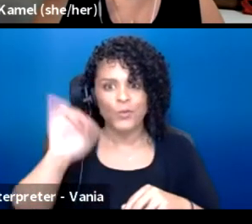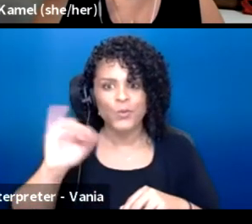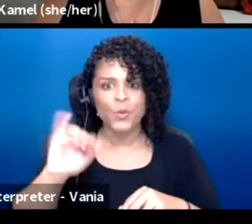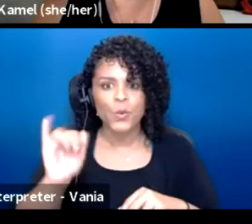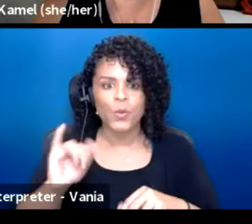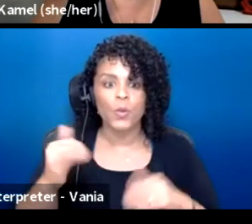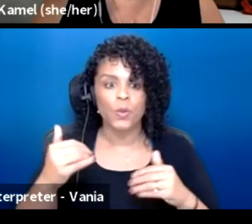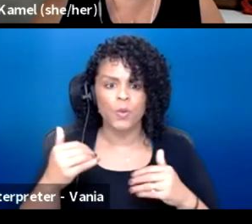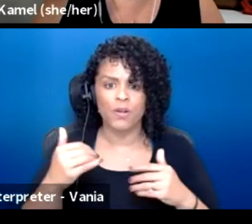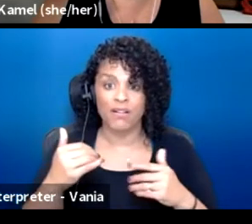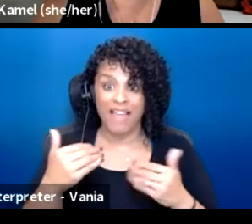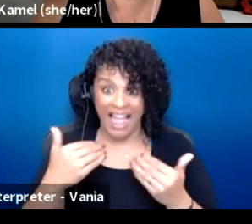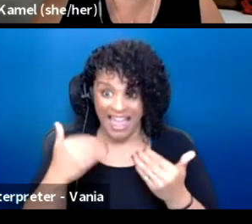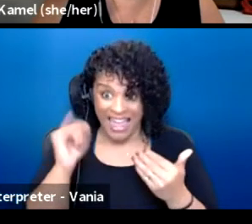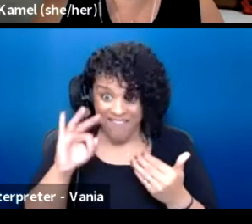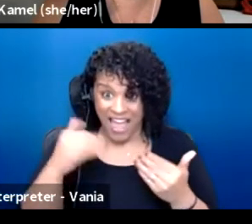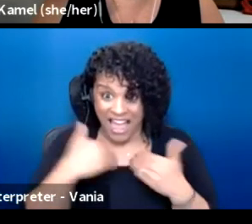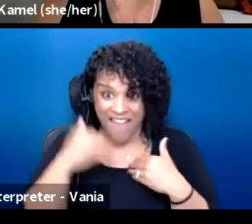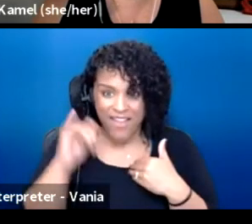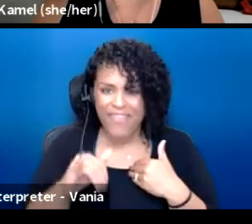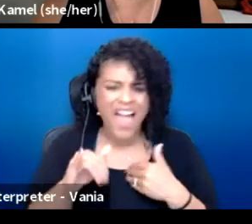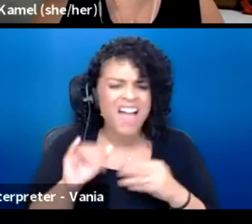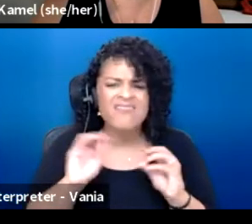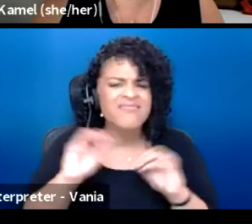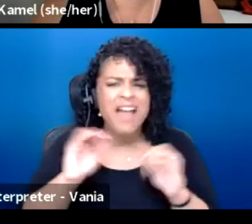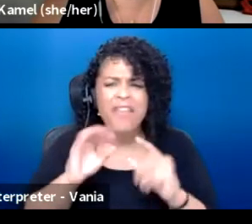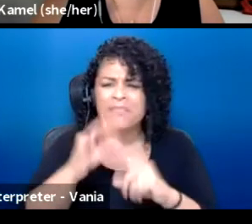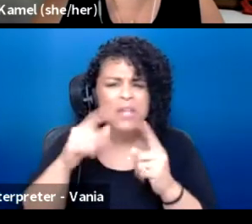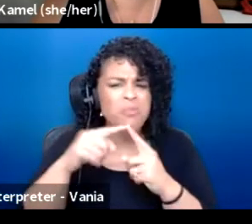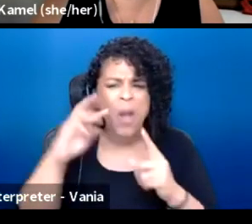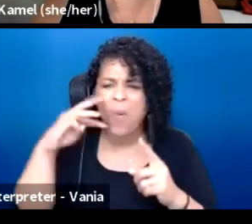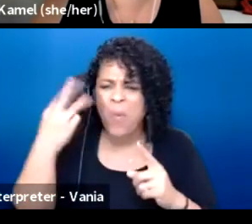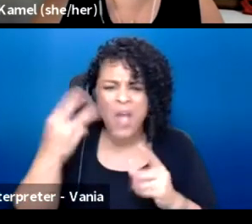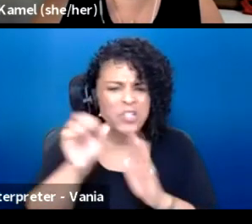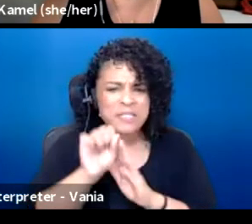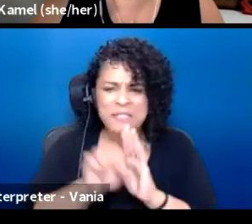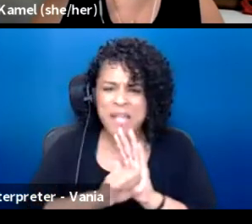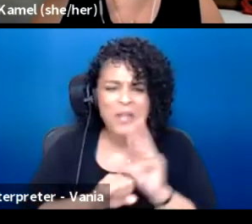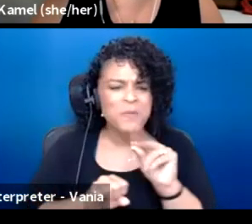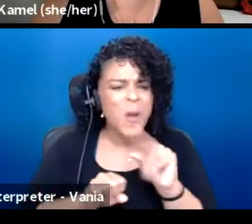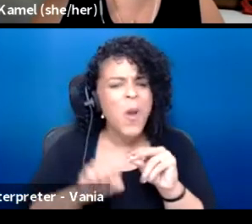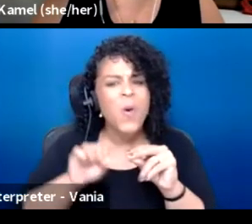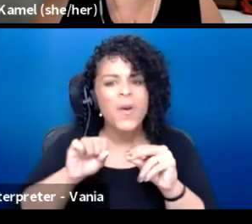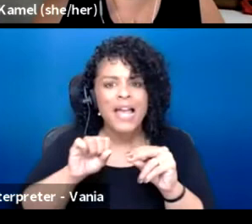isn't something special about Washington, that it is what is unique about America.